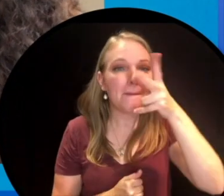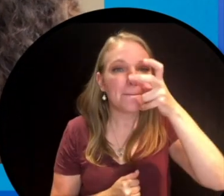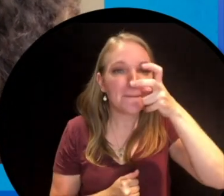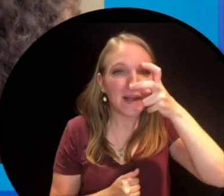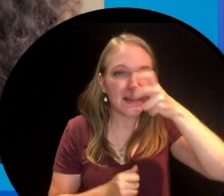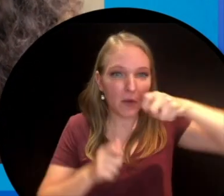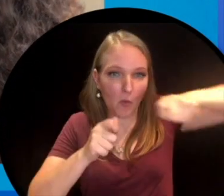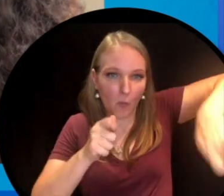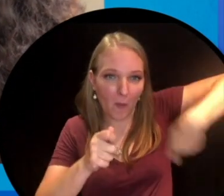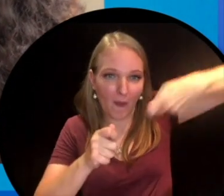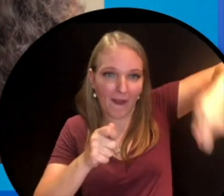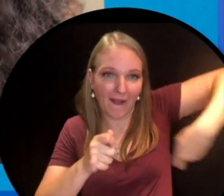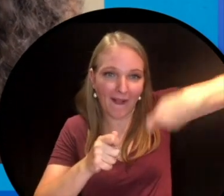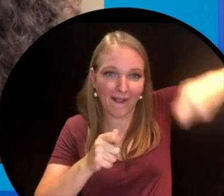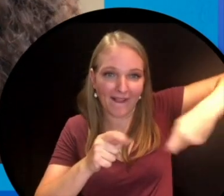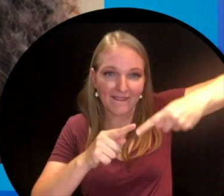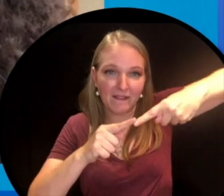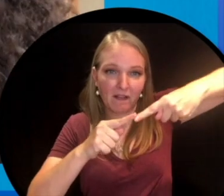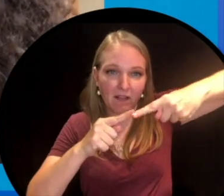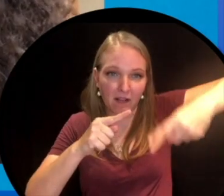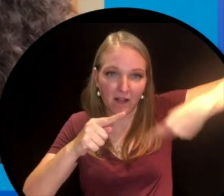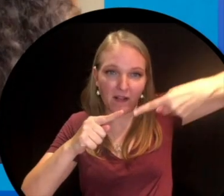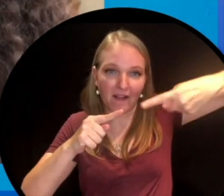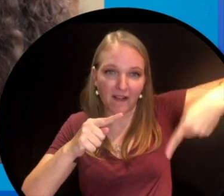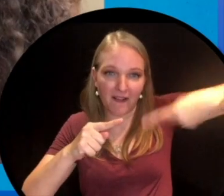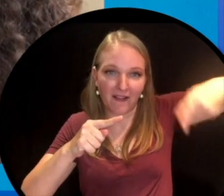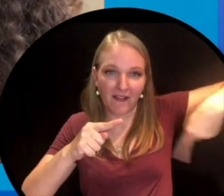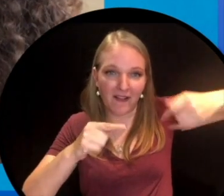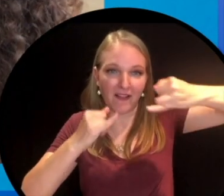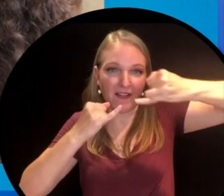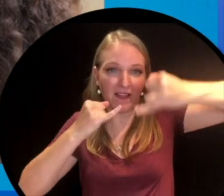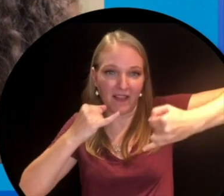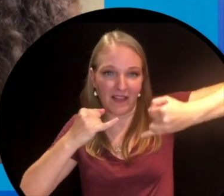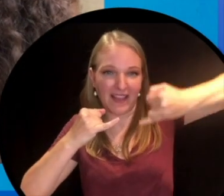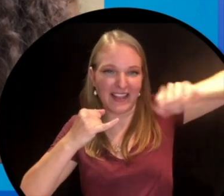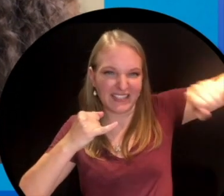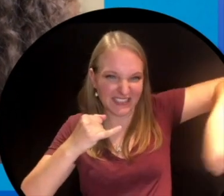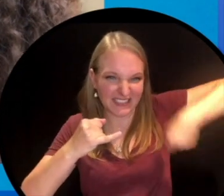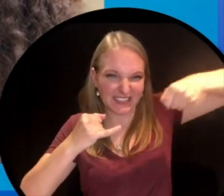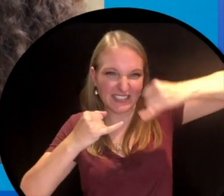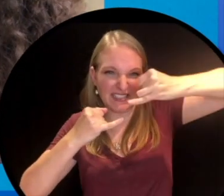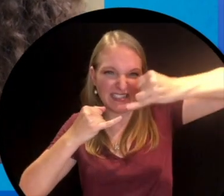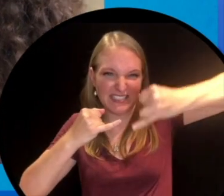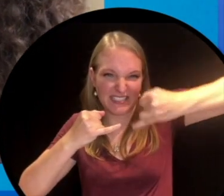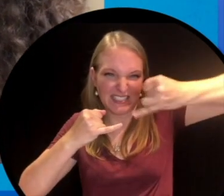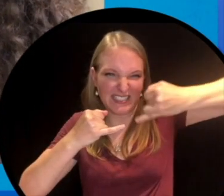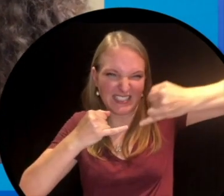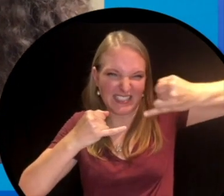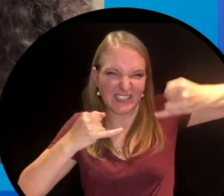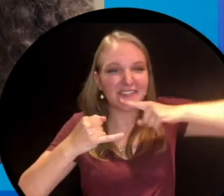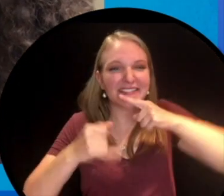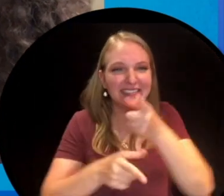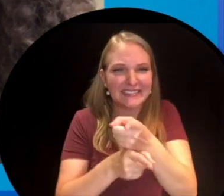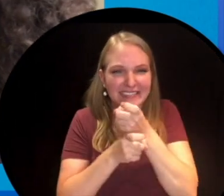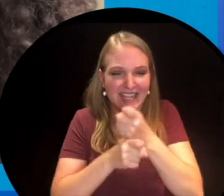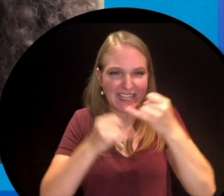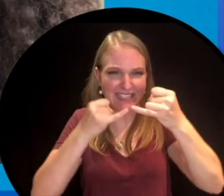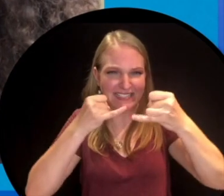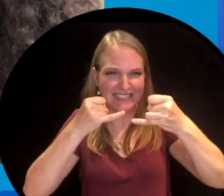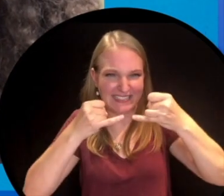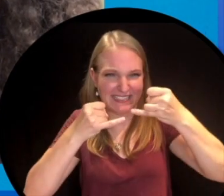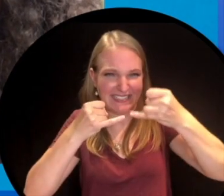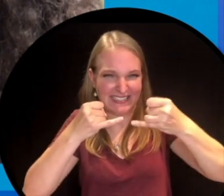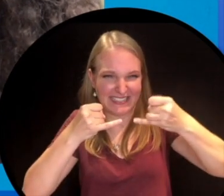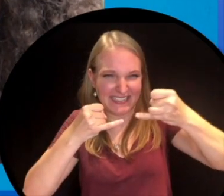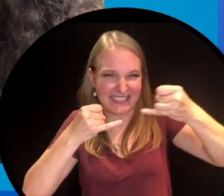wind-up bug that is powered by a wire that was curved into a spiral and when the spiral is wound